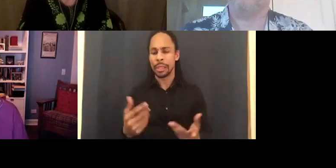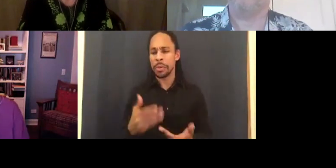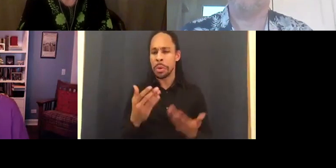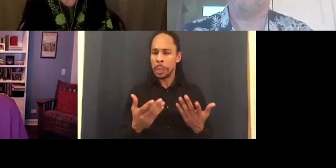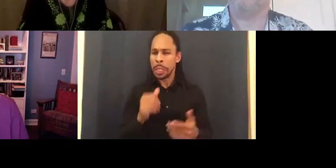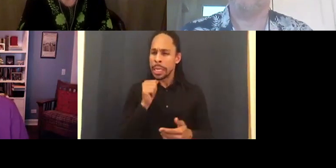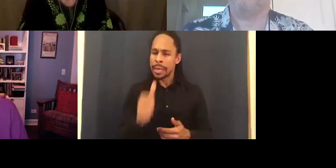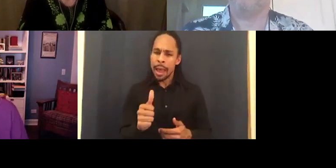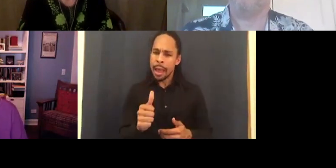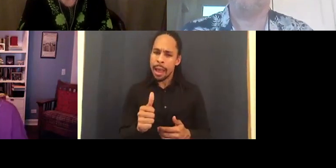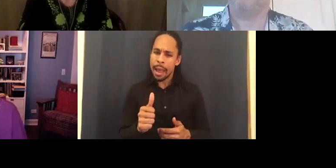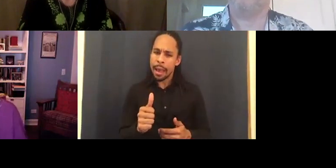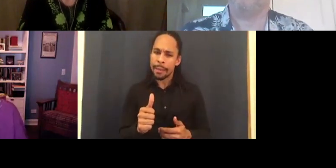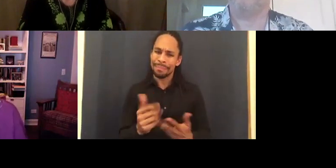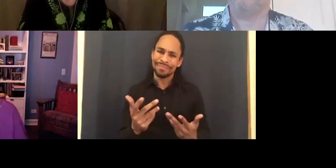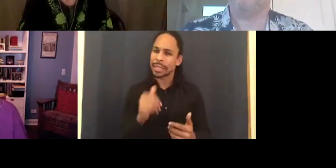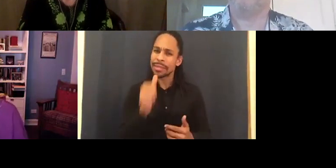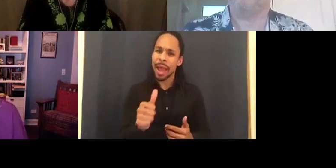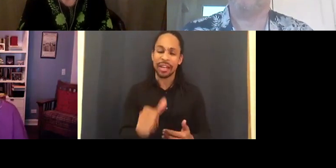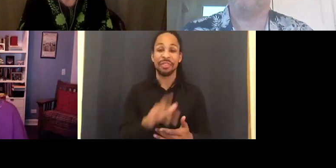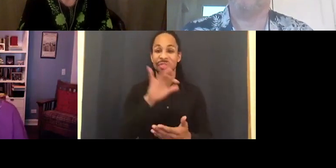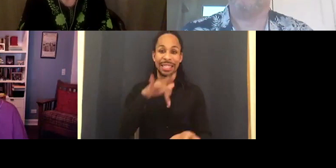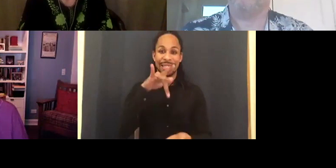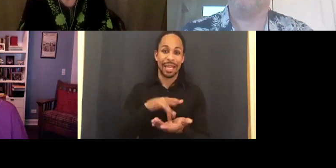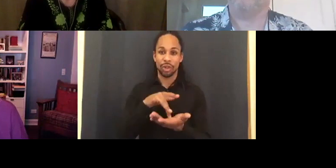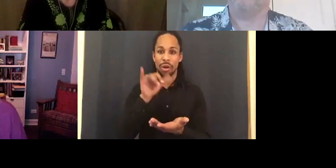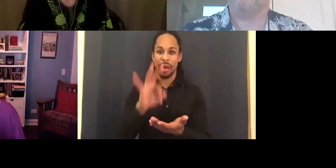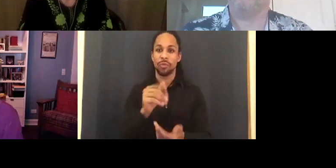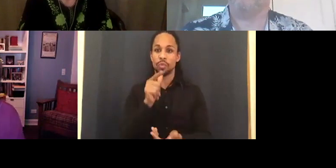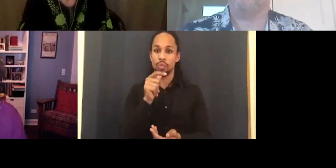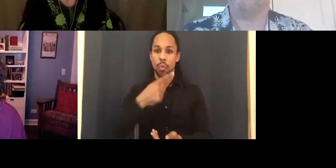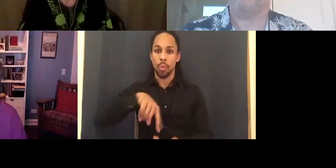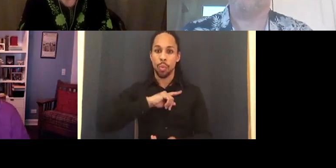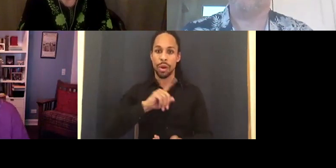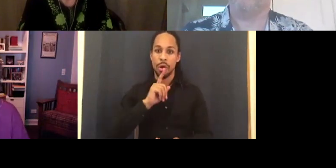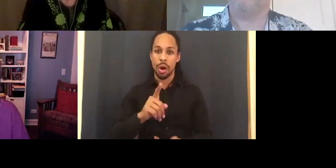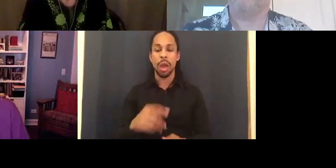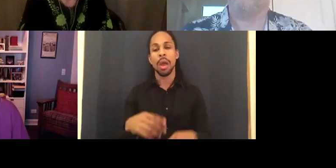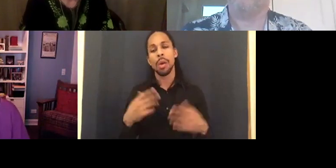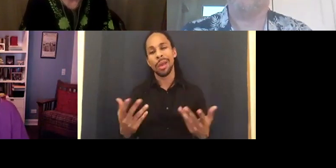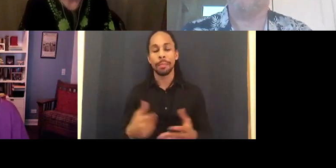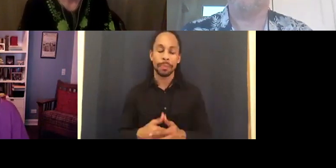It's not the center of who we are. It's yes, no -- that's wrong.